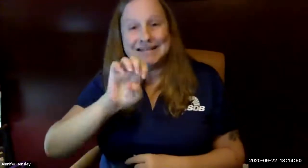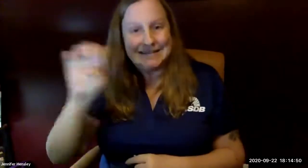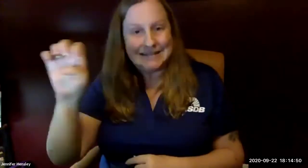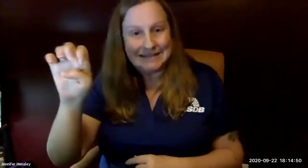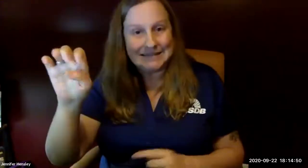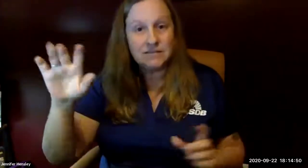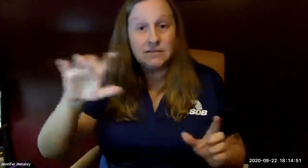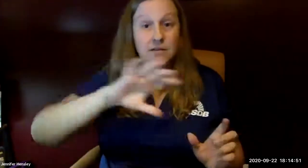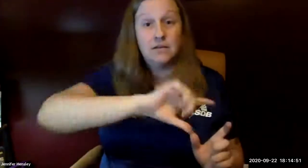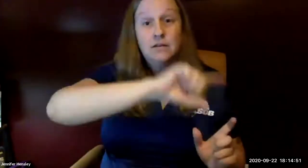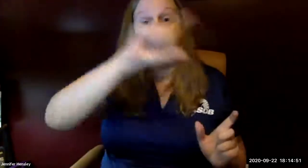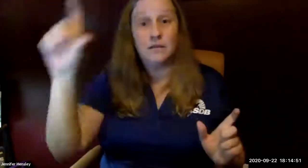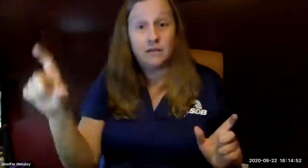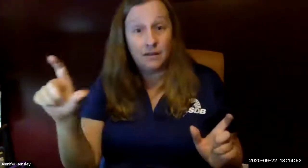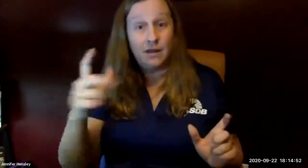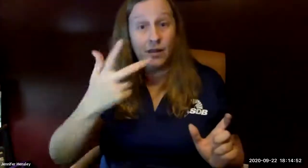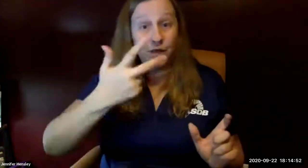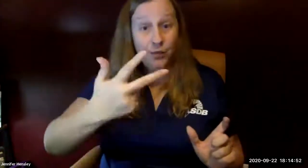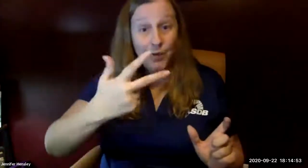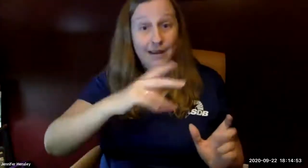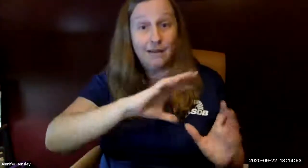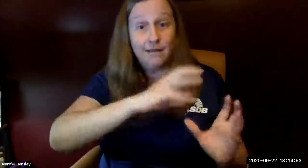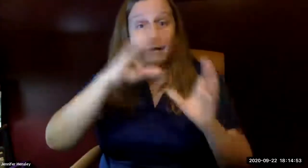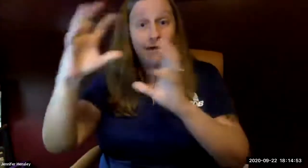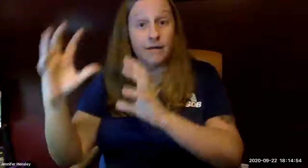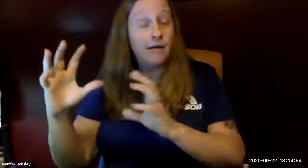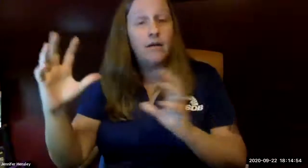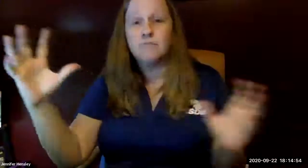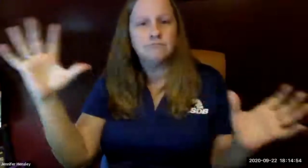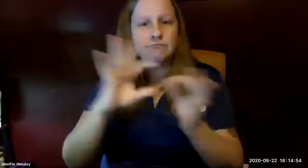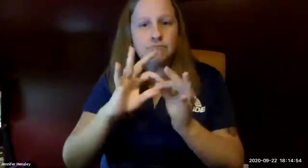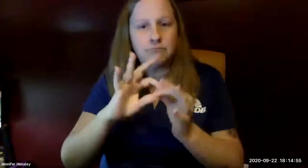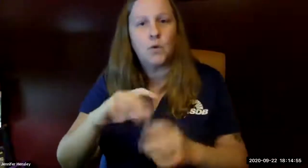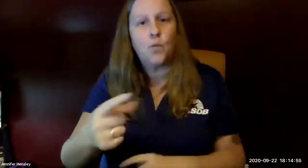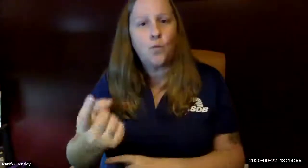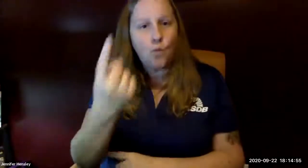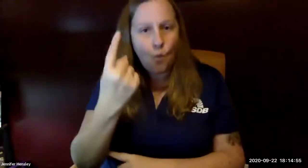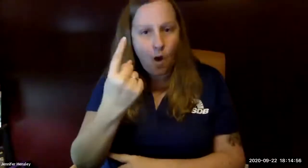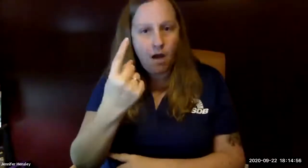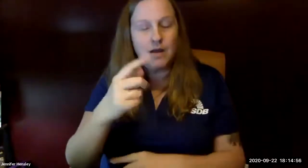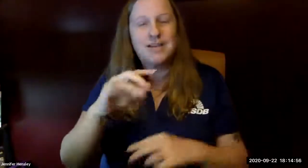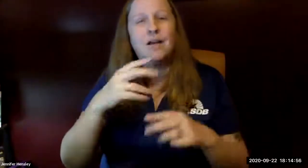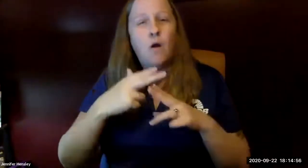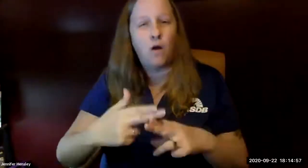west and east